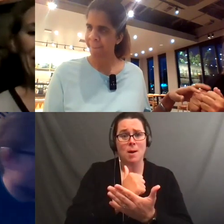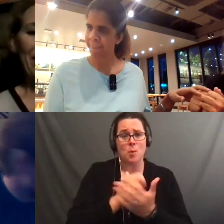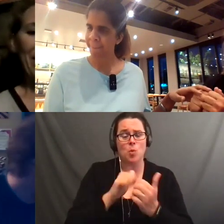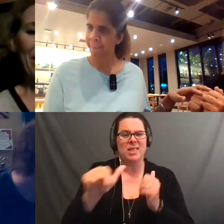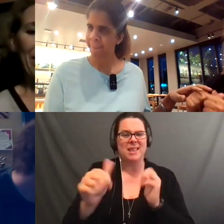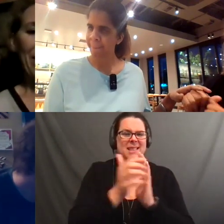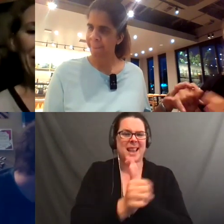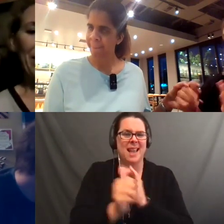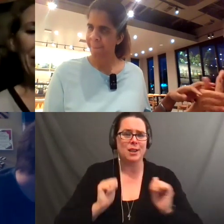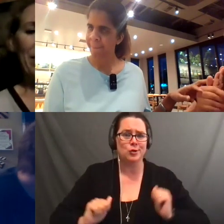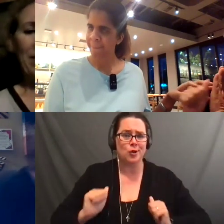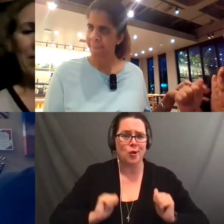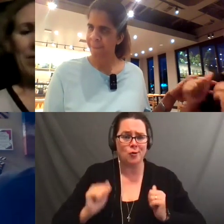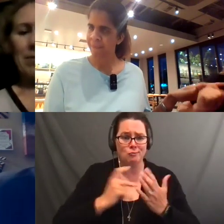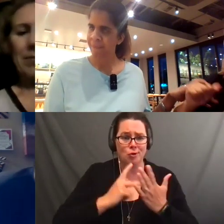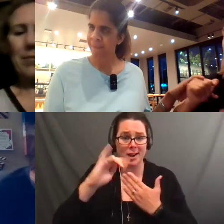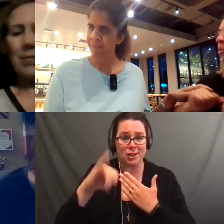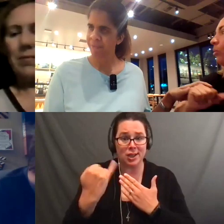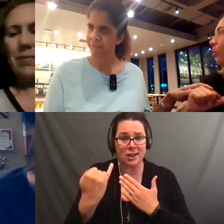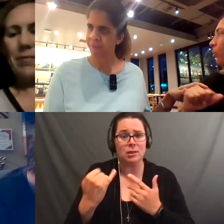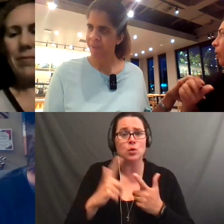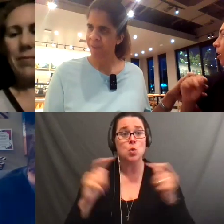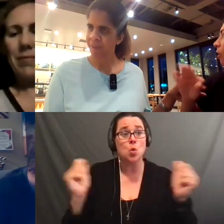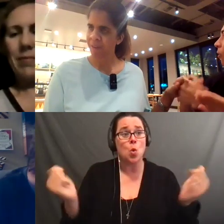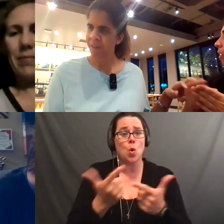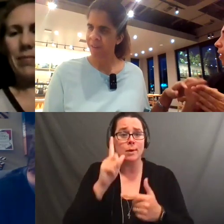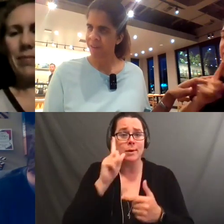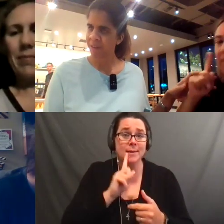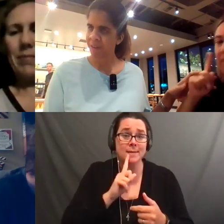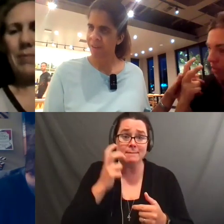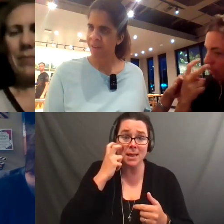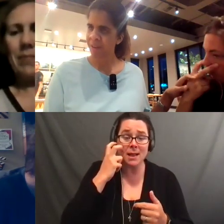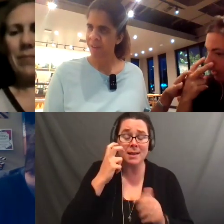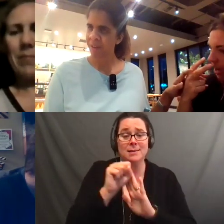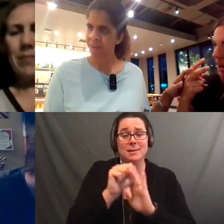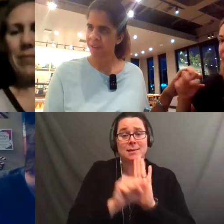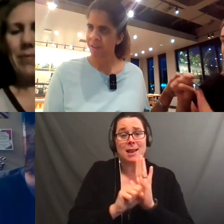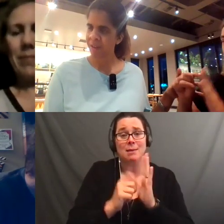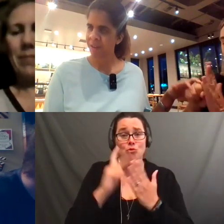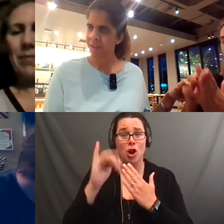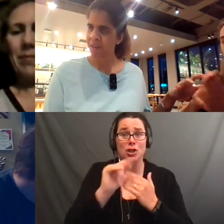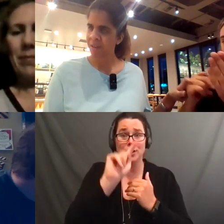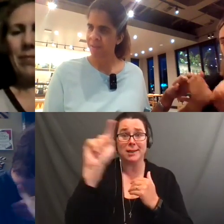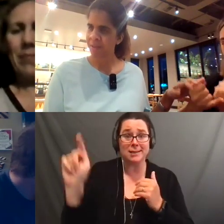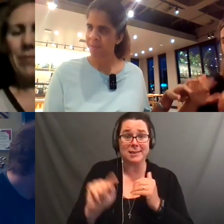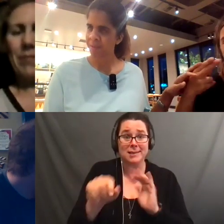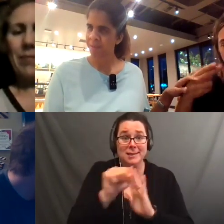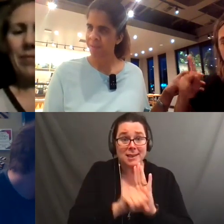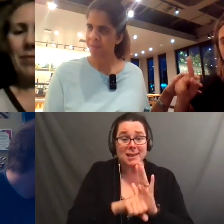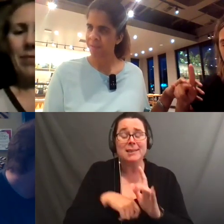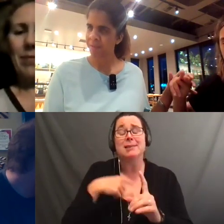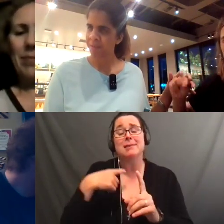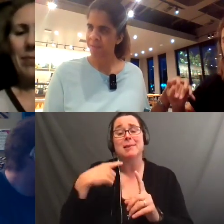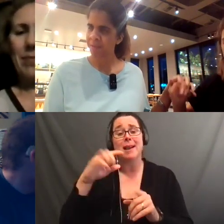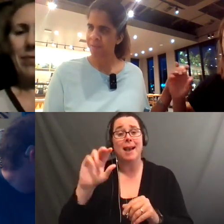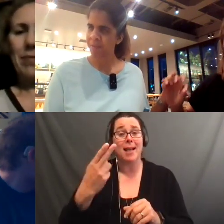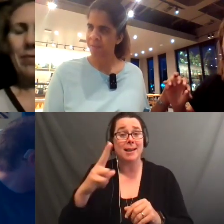And to all of the Deafblind State Projects, Helen Keller National Center, and the National